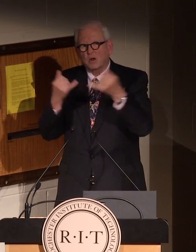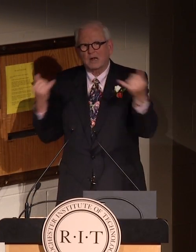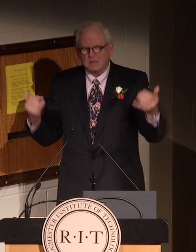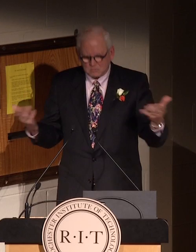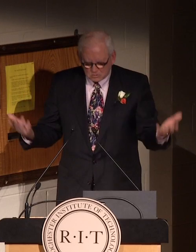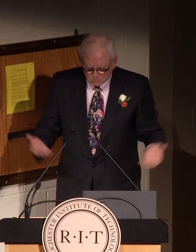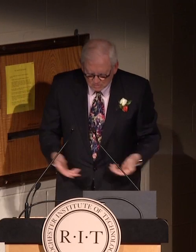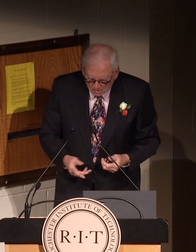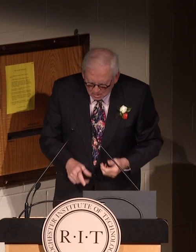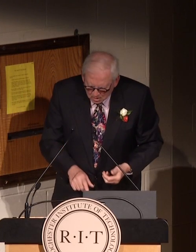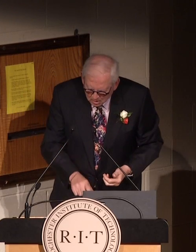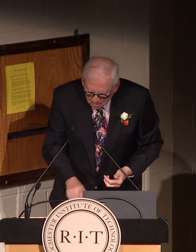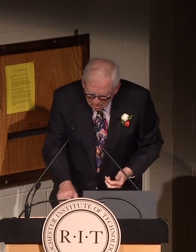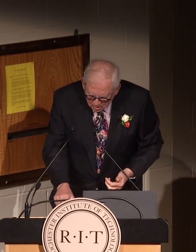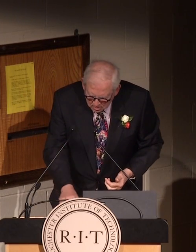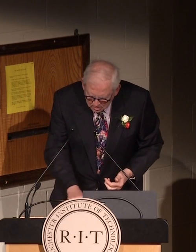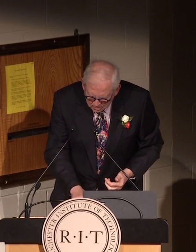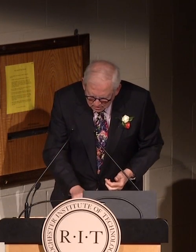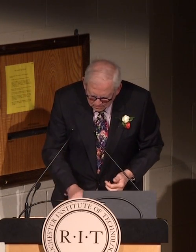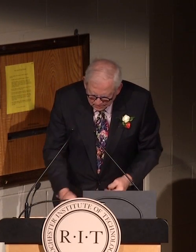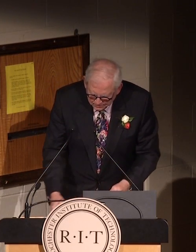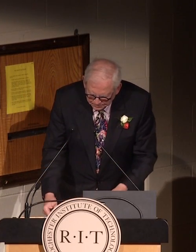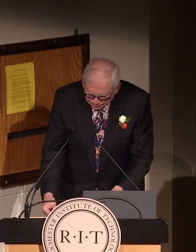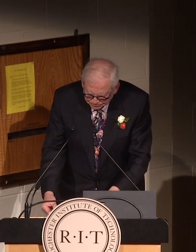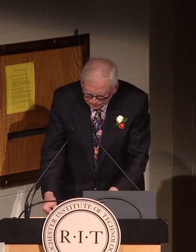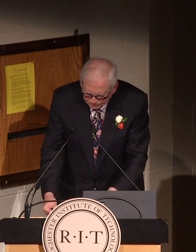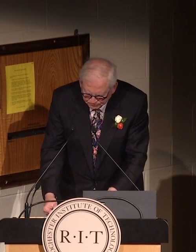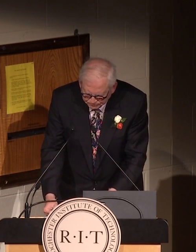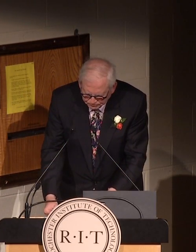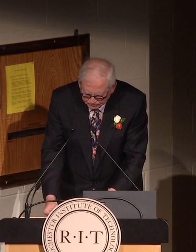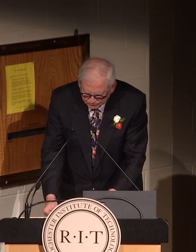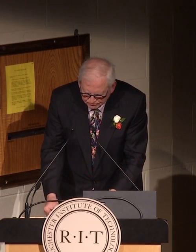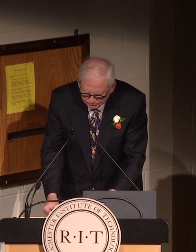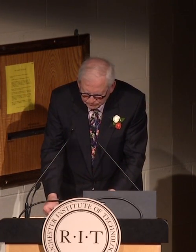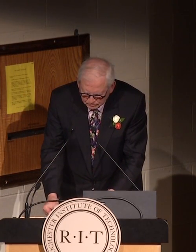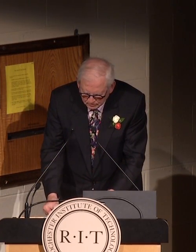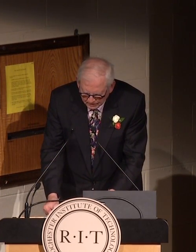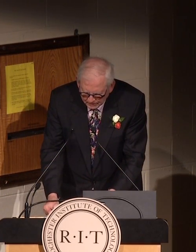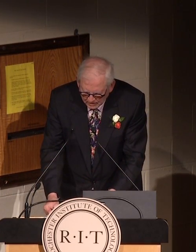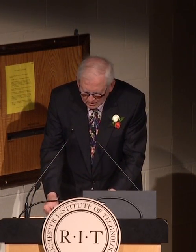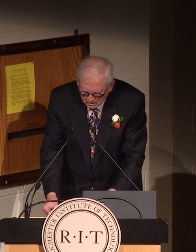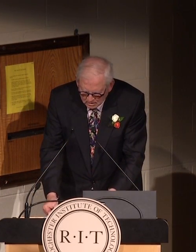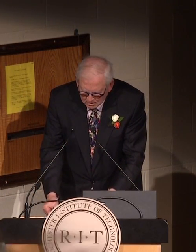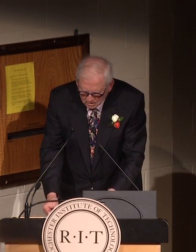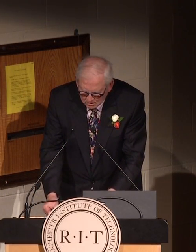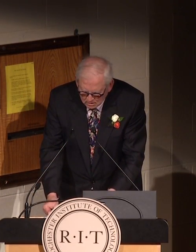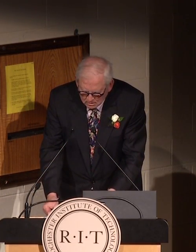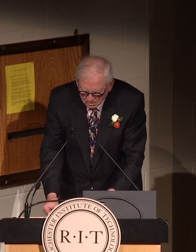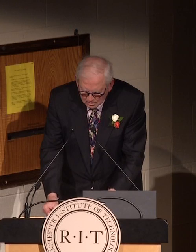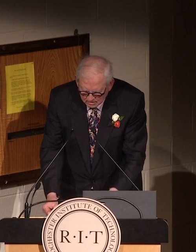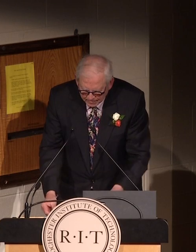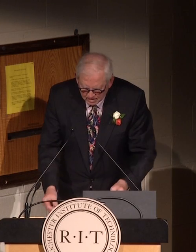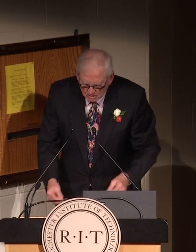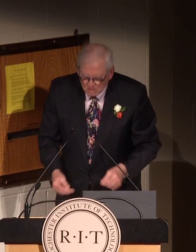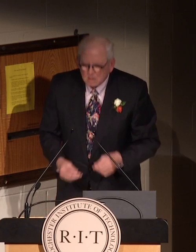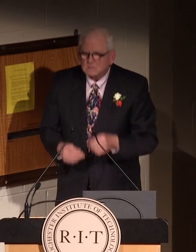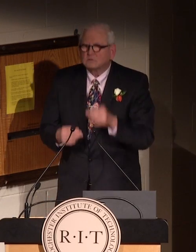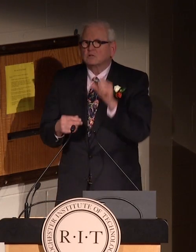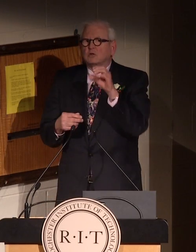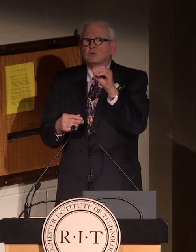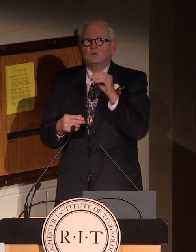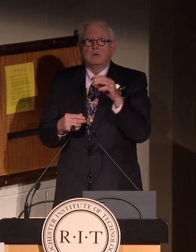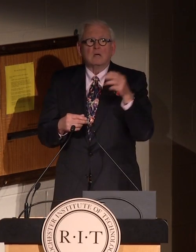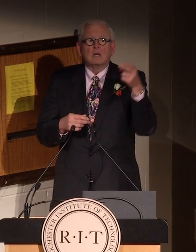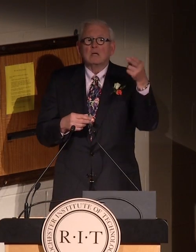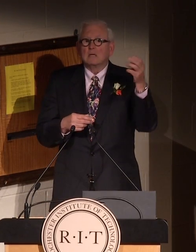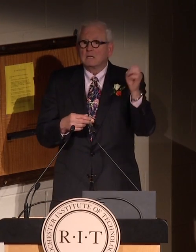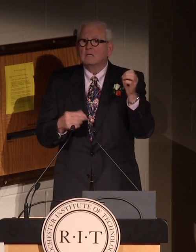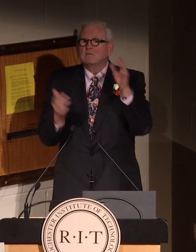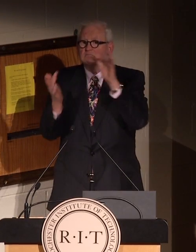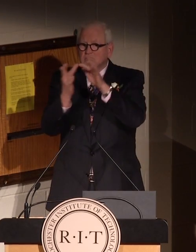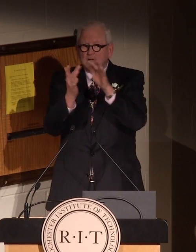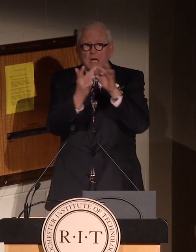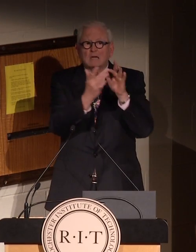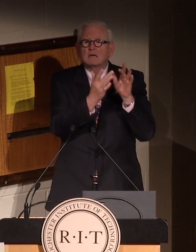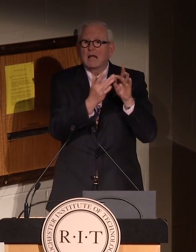over the wire.